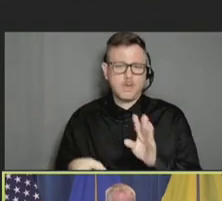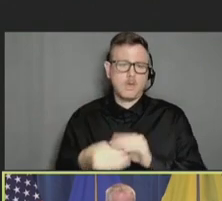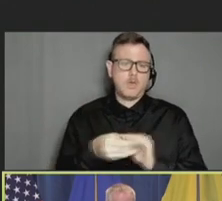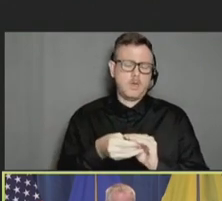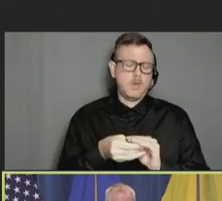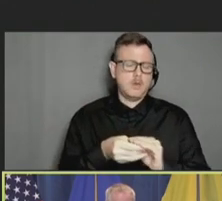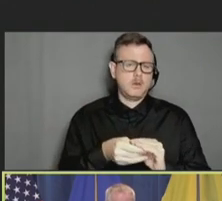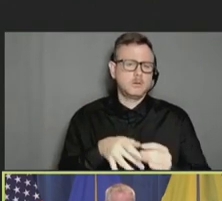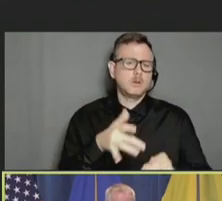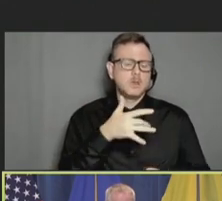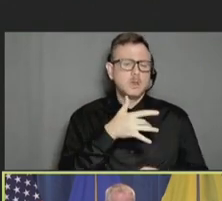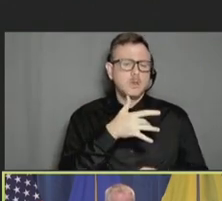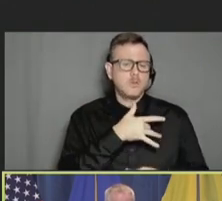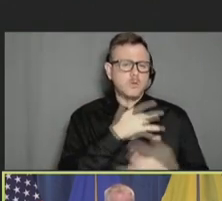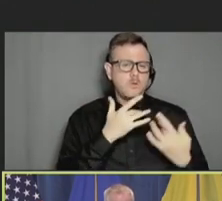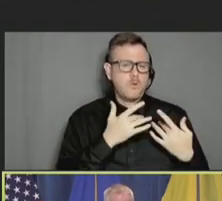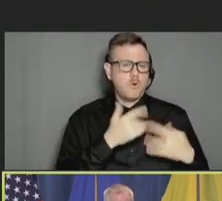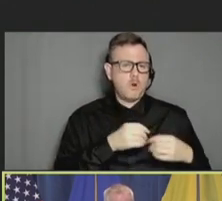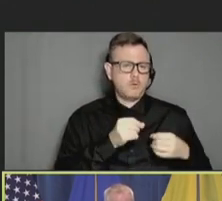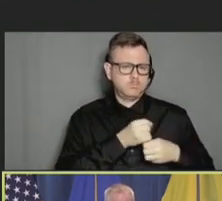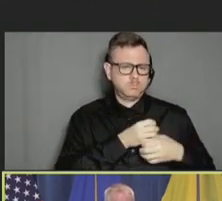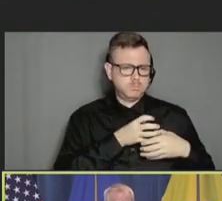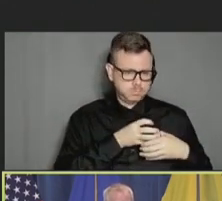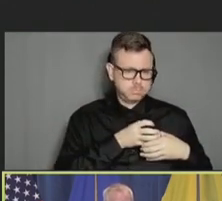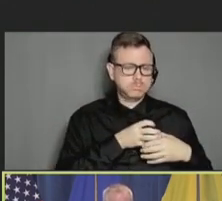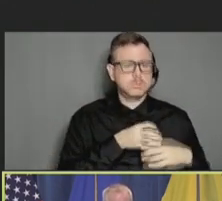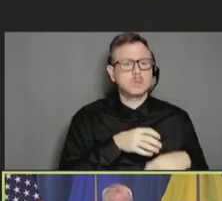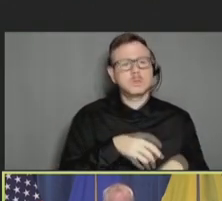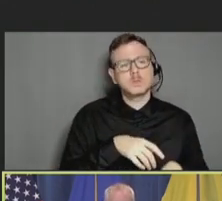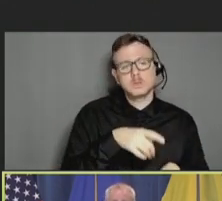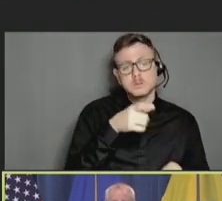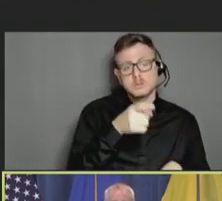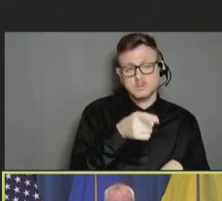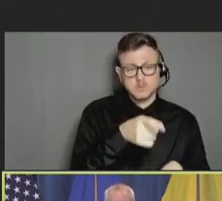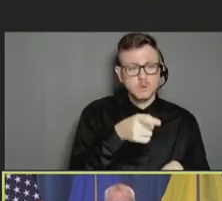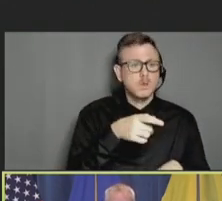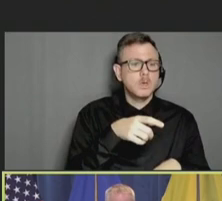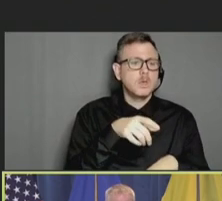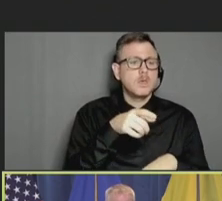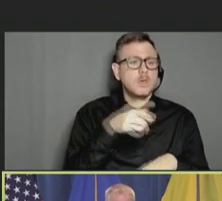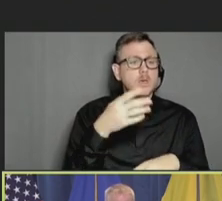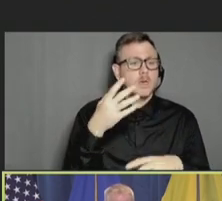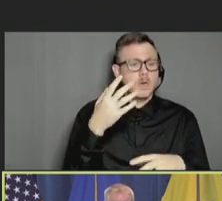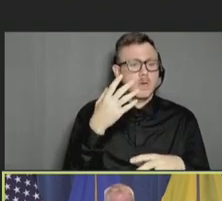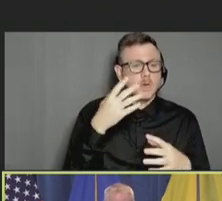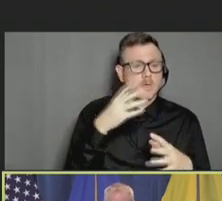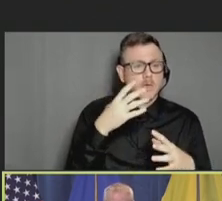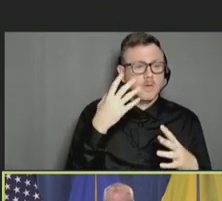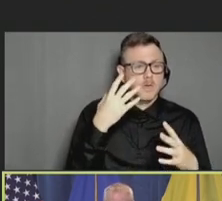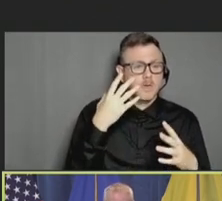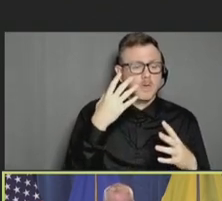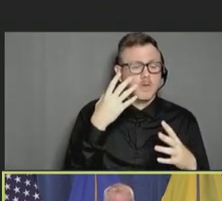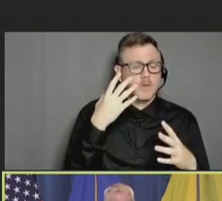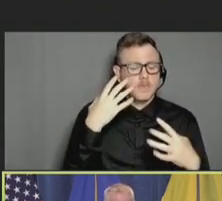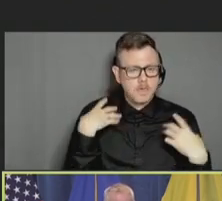about myocarditis. Again, the Health Alert Network was published or gotten out to our healthcare provider community